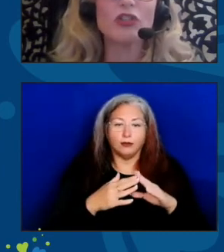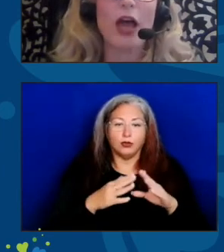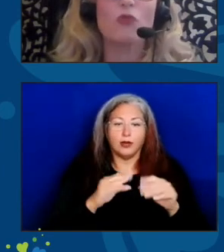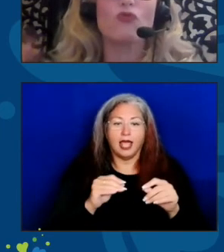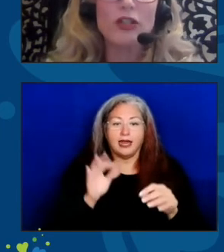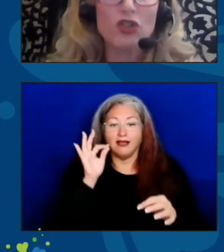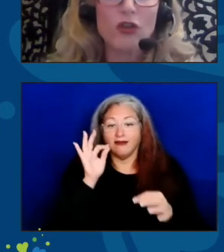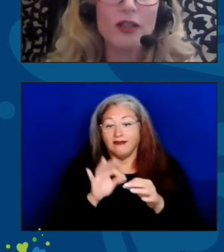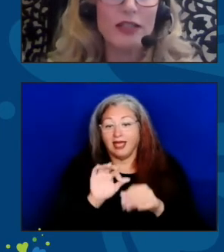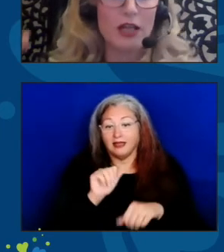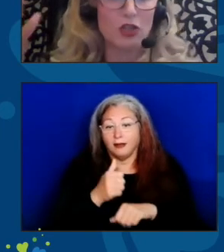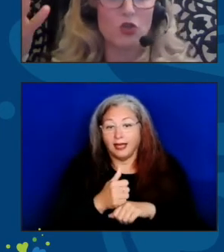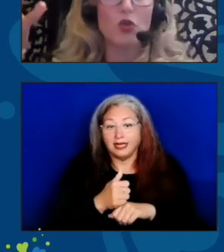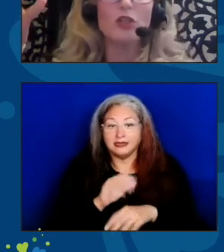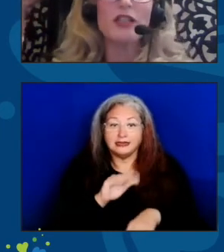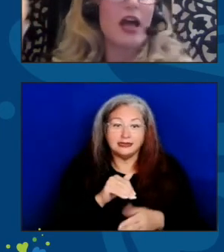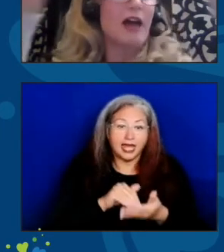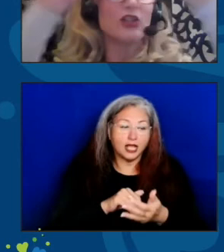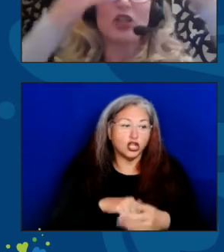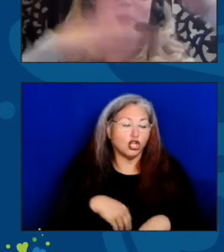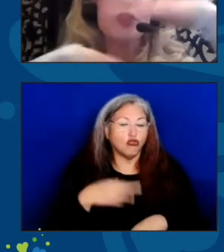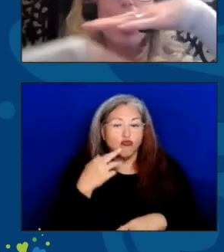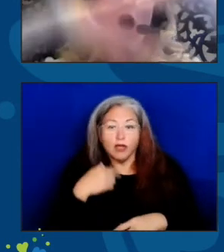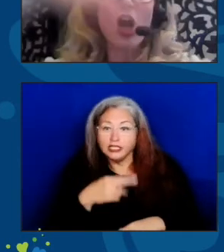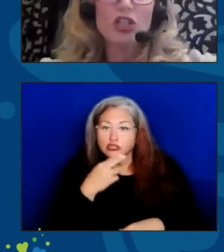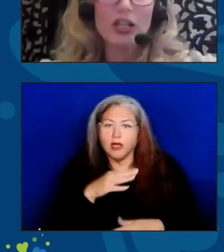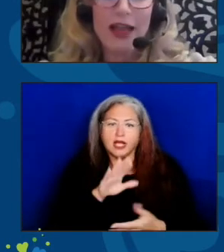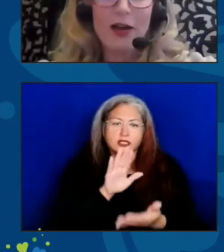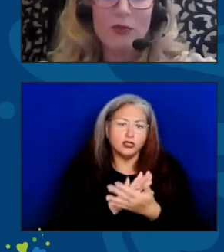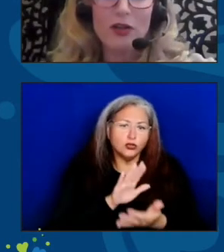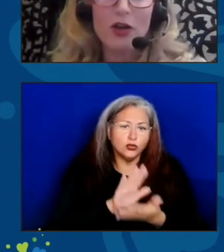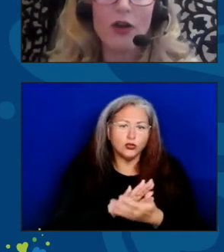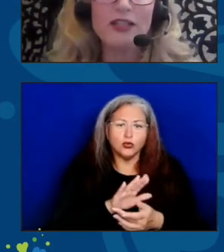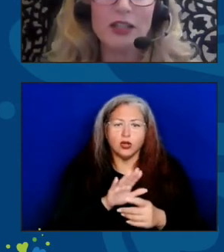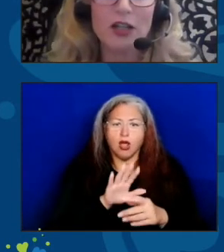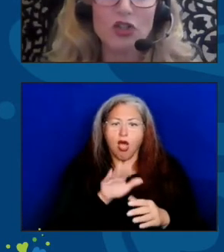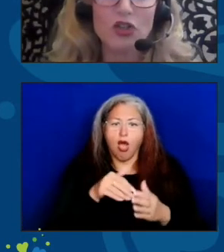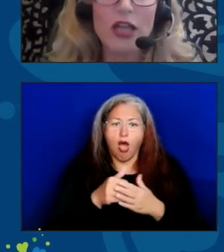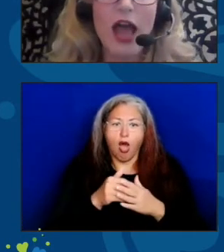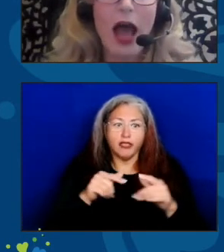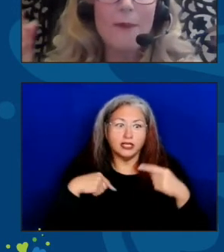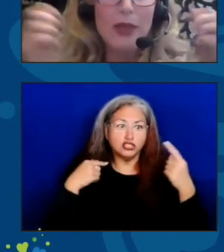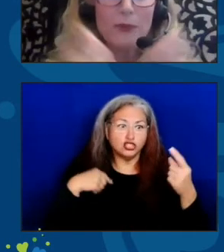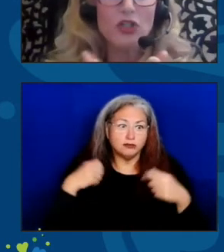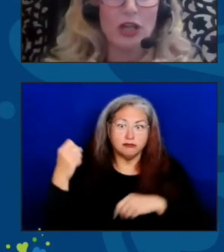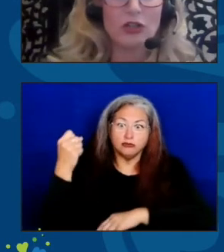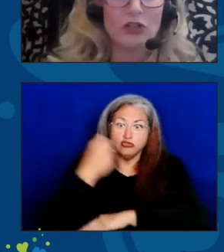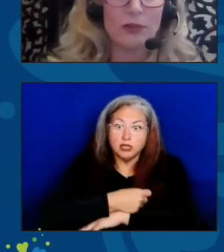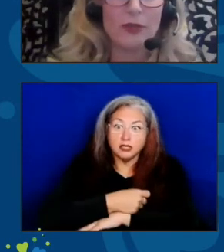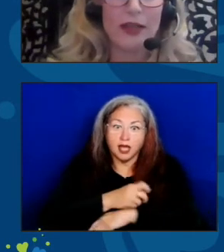and restaurants and schools and gyms all shut down across the country. And people sheltered in place.